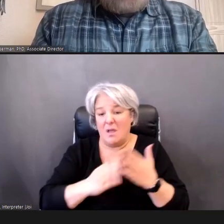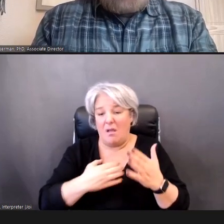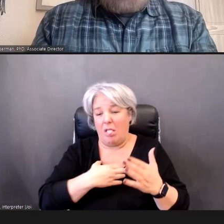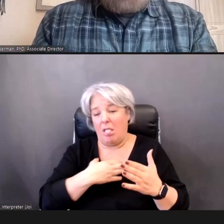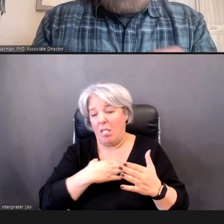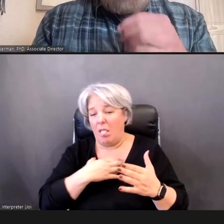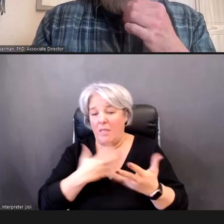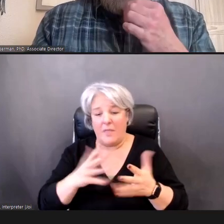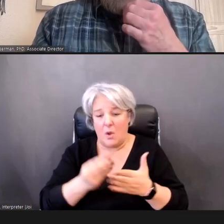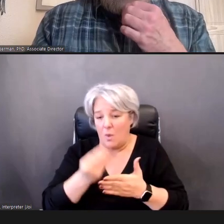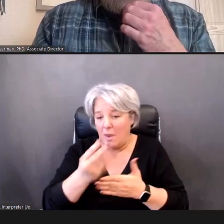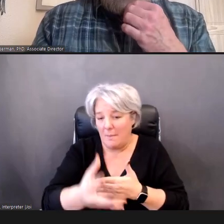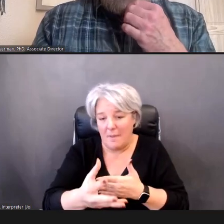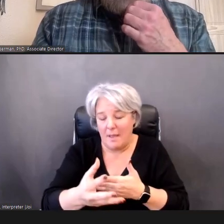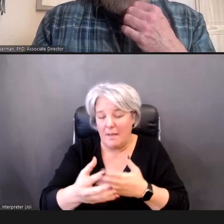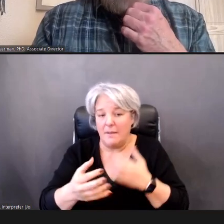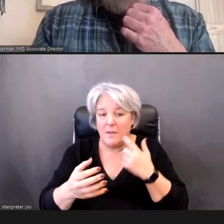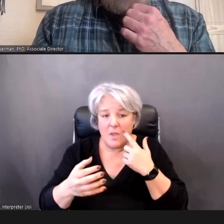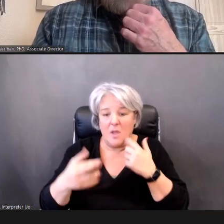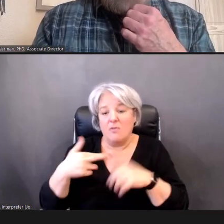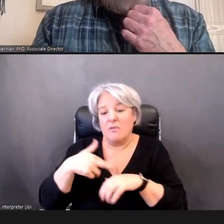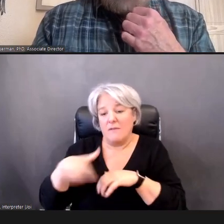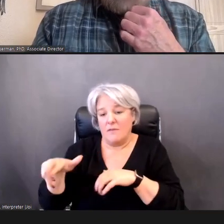A referral relationship, and consultation with a pediatric